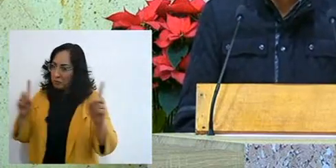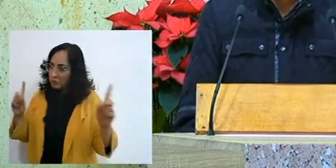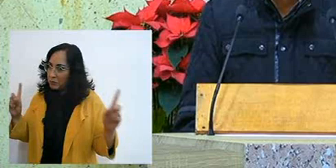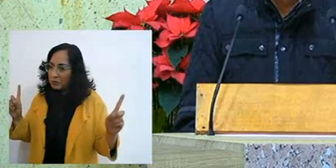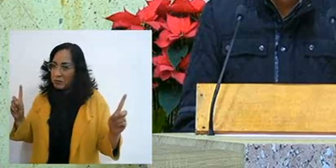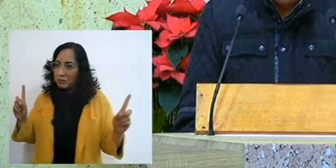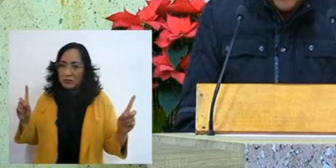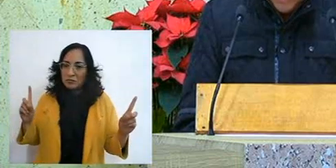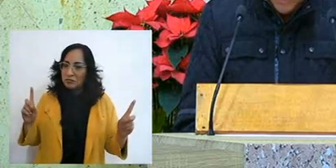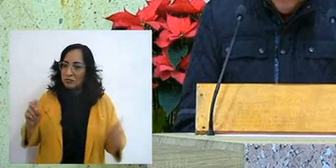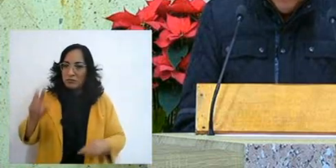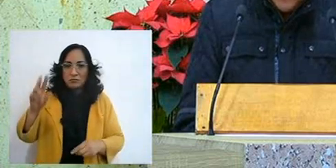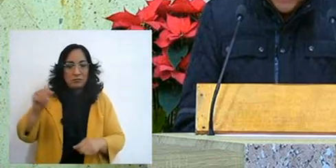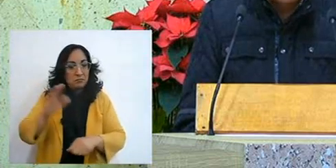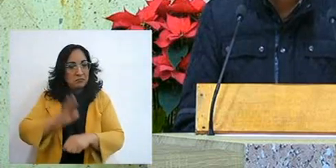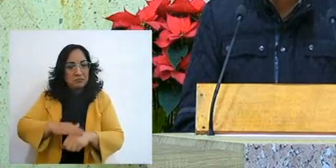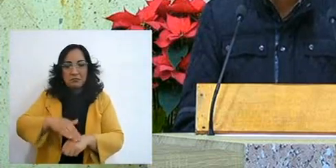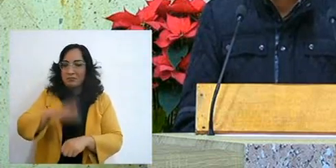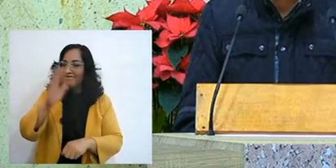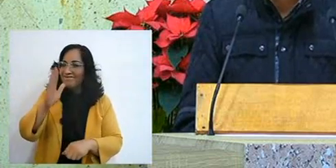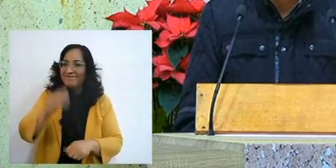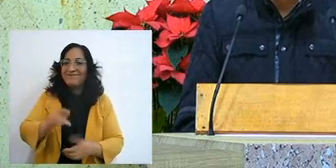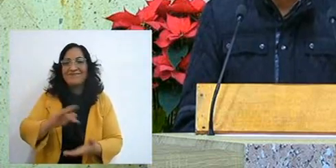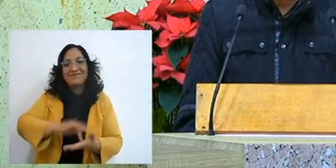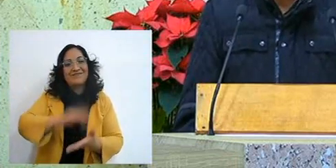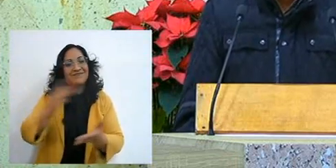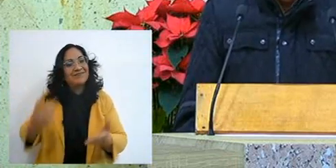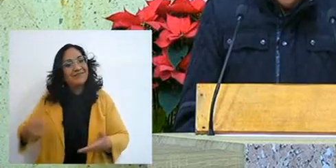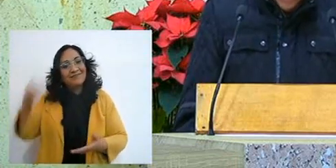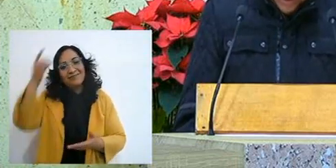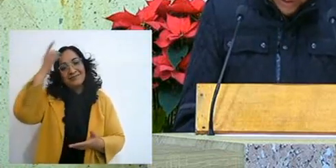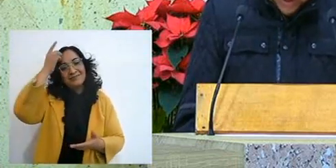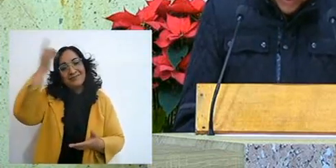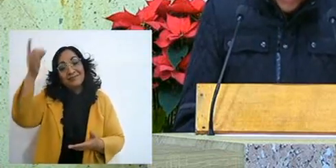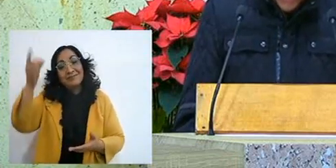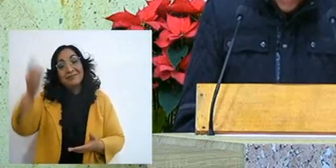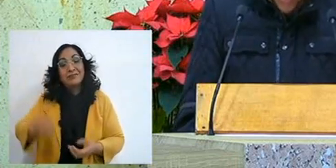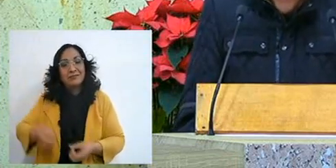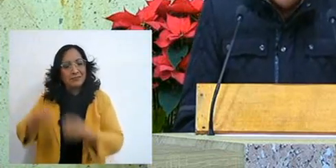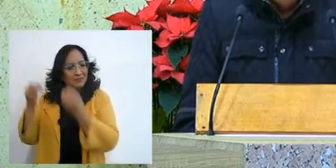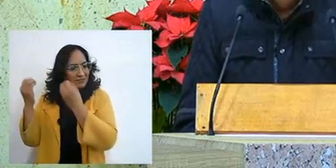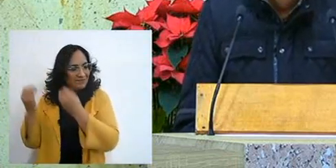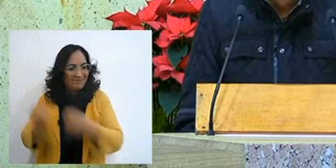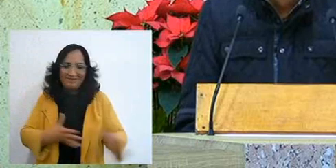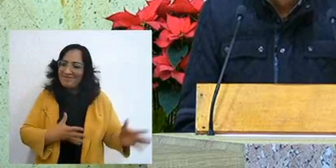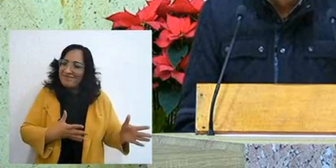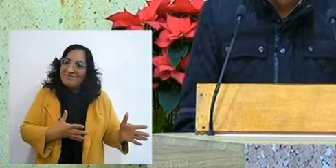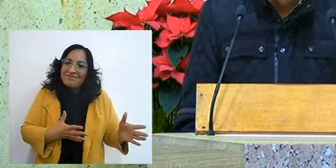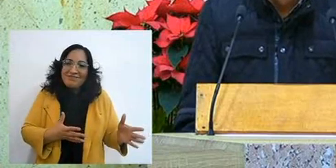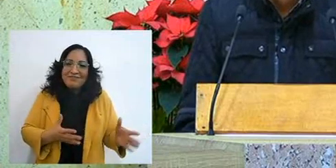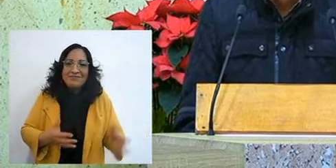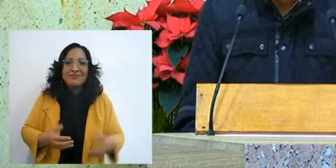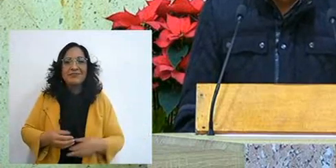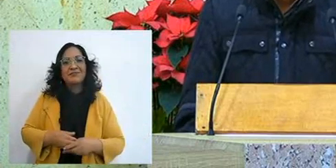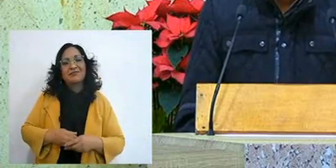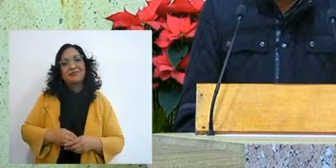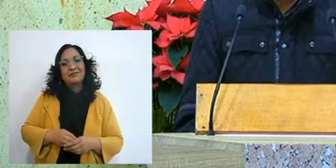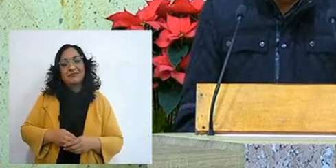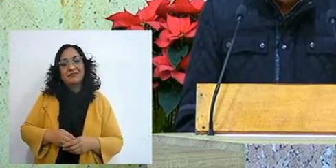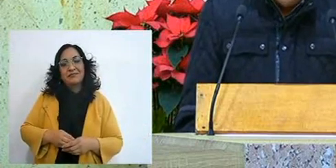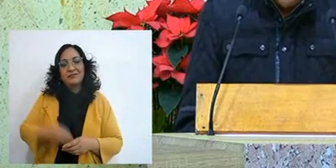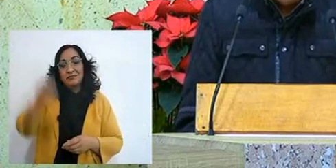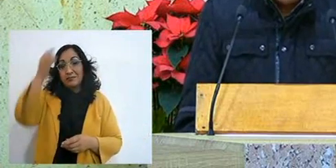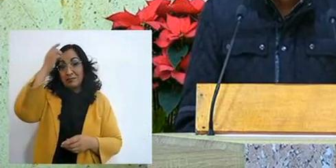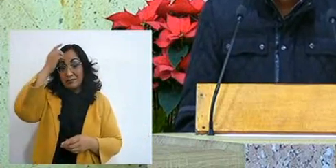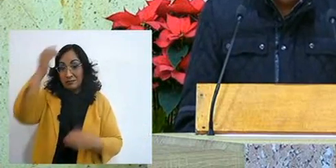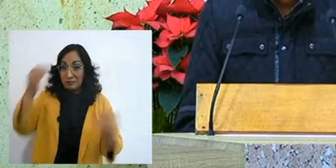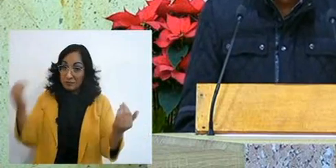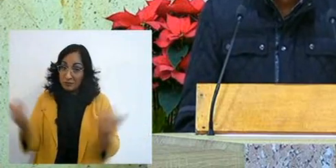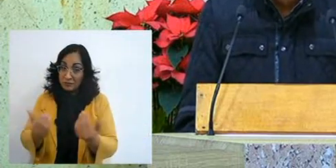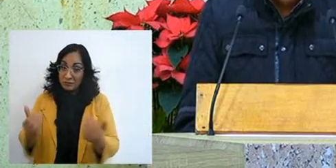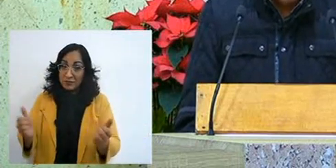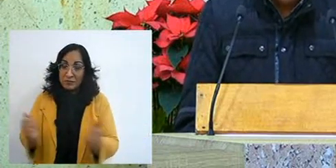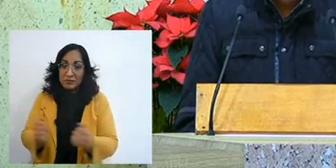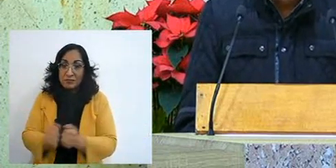well, thank God, he left, the Lord did the work with me, with my wife,